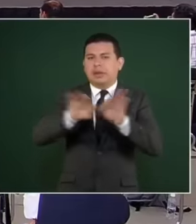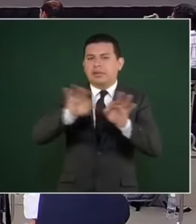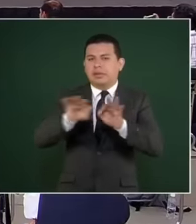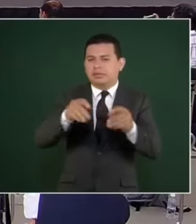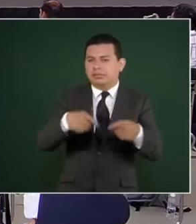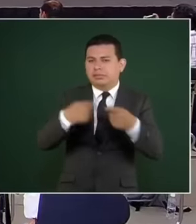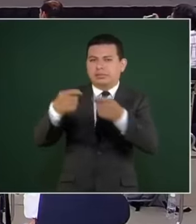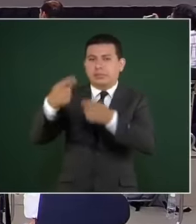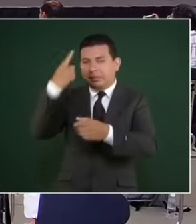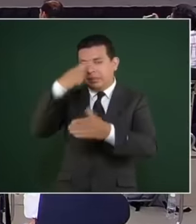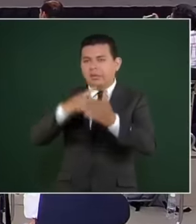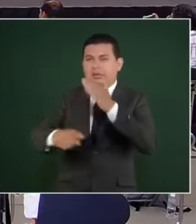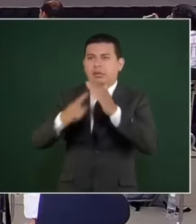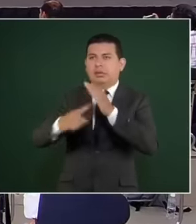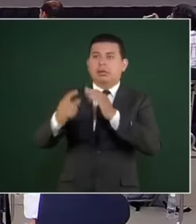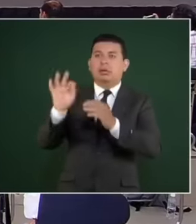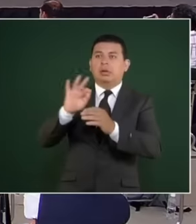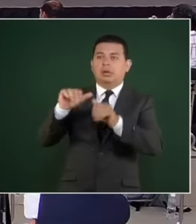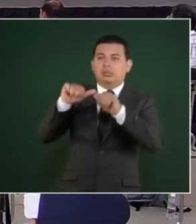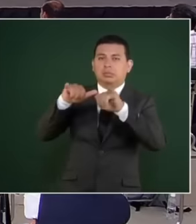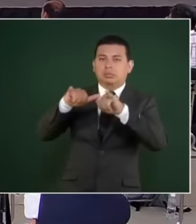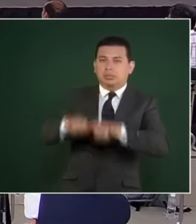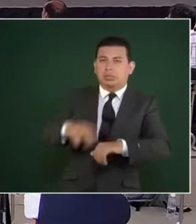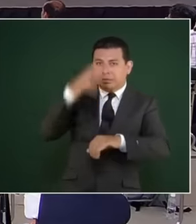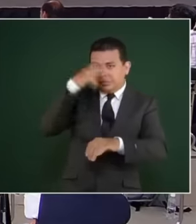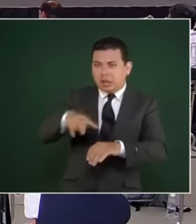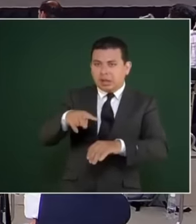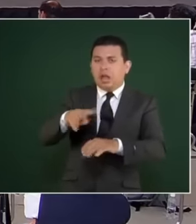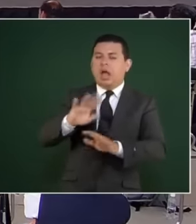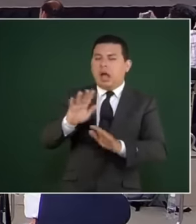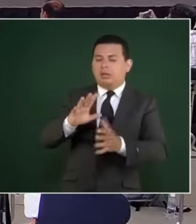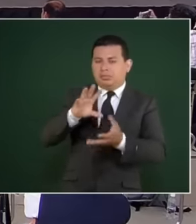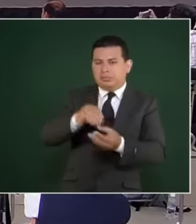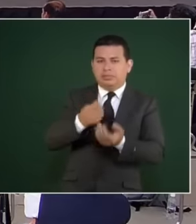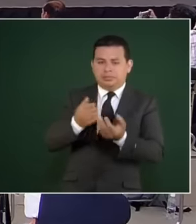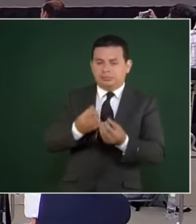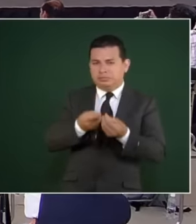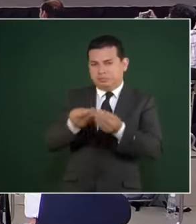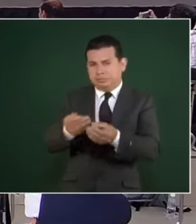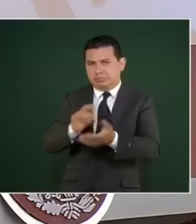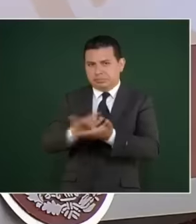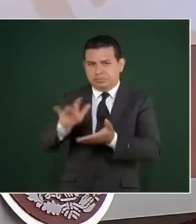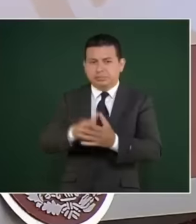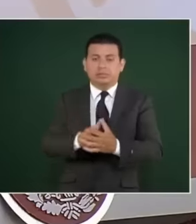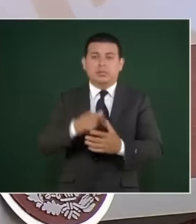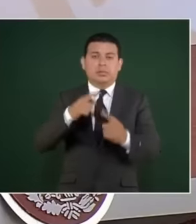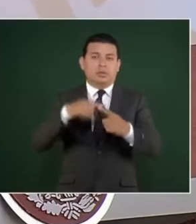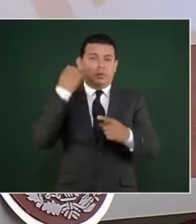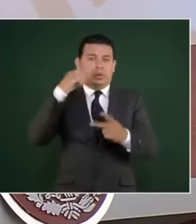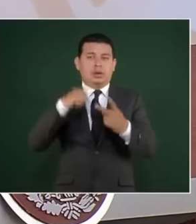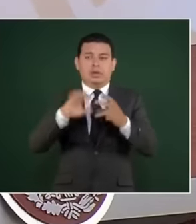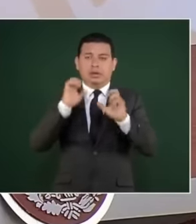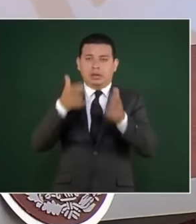the migrants who are staying in Mexico and Oaxaca, Mr. President, and in Chiapas we are